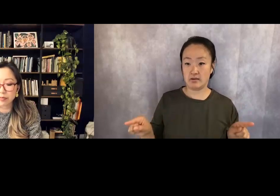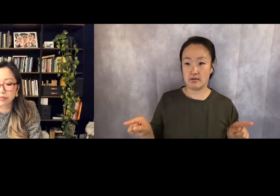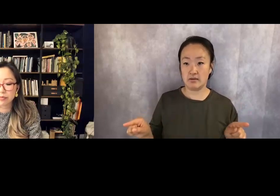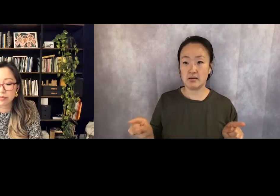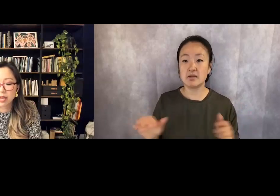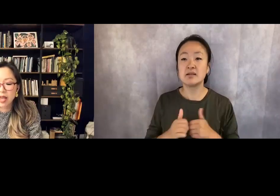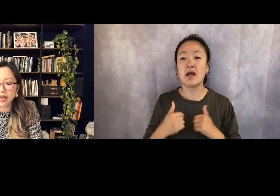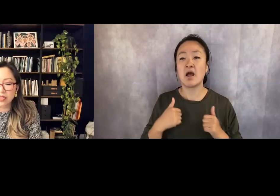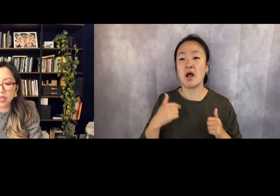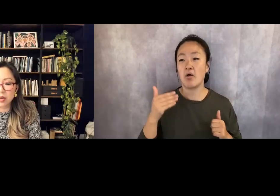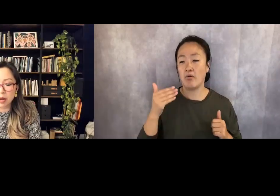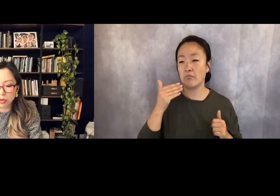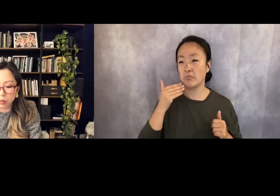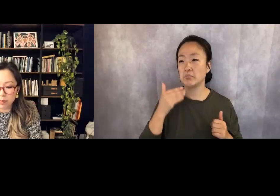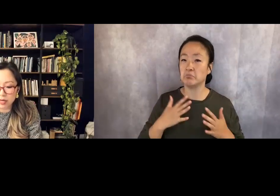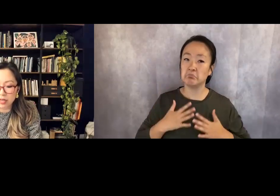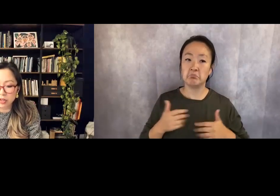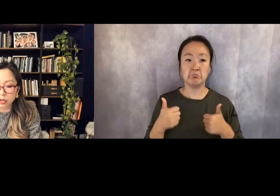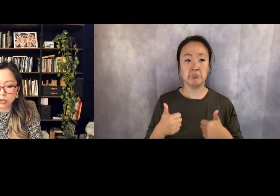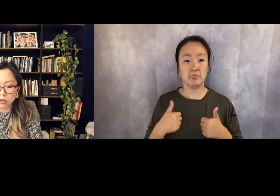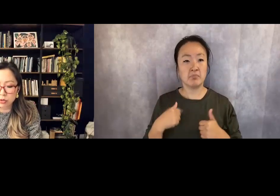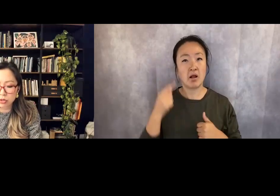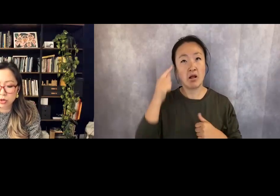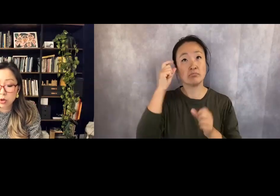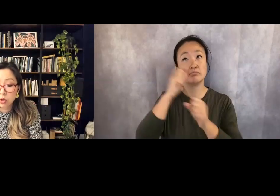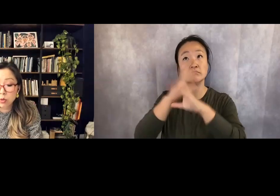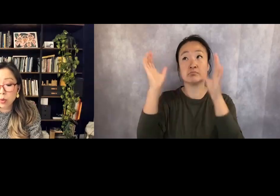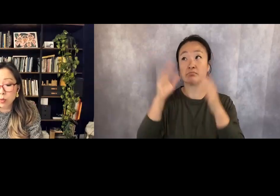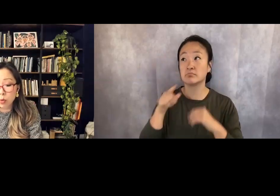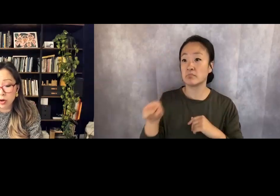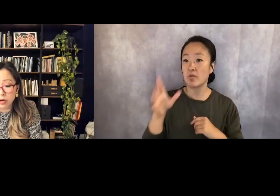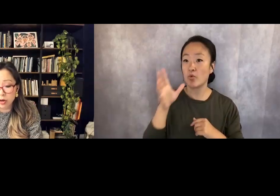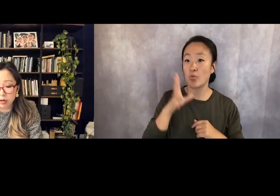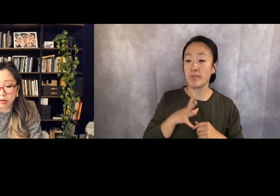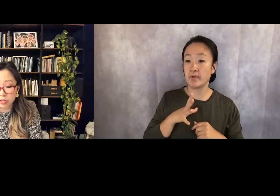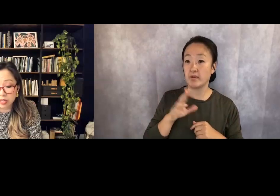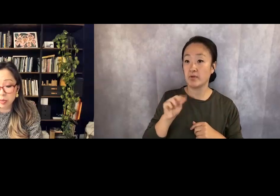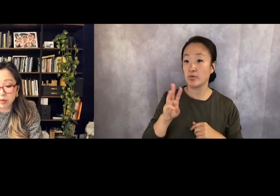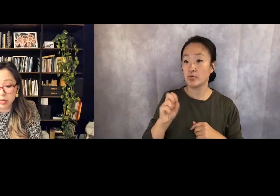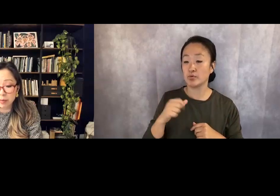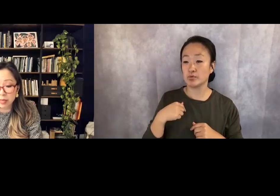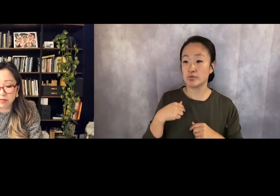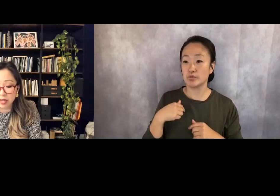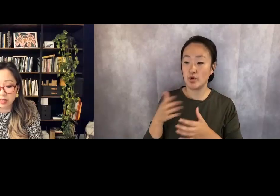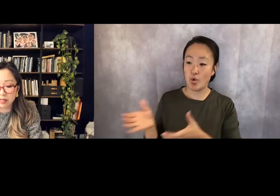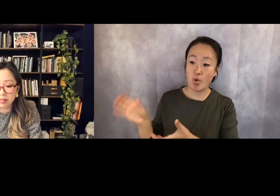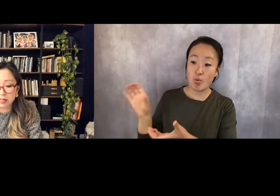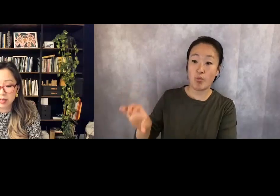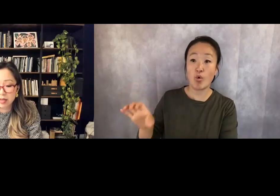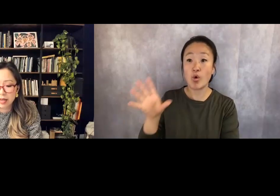And I think about the woman in the news who poured water on her sleeping baby's face,